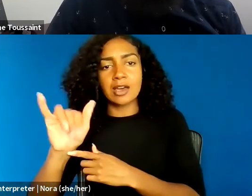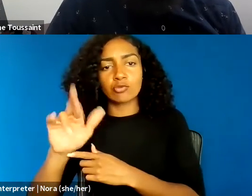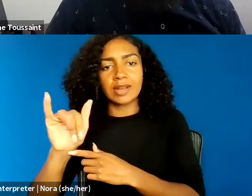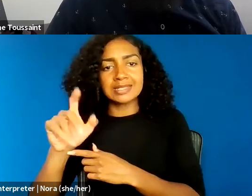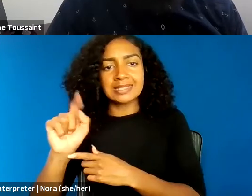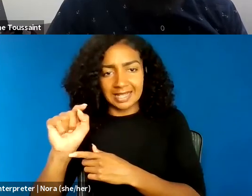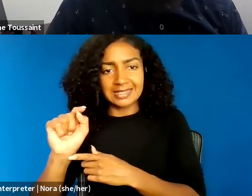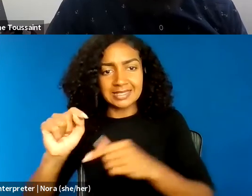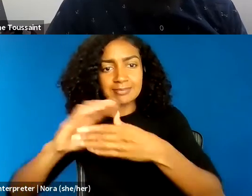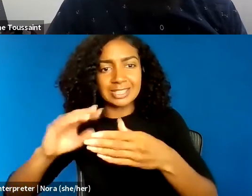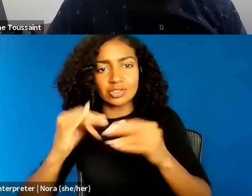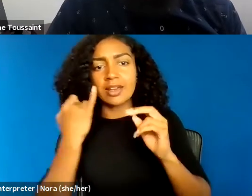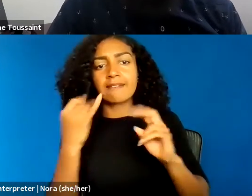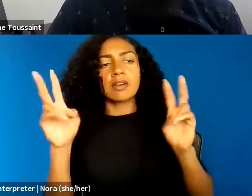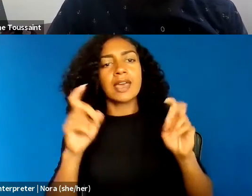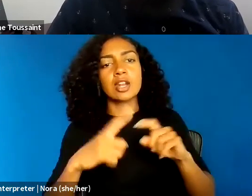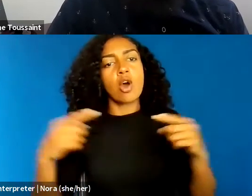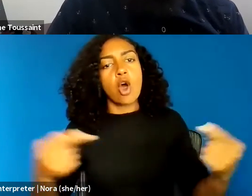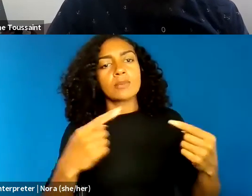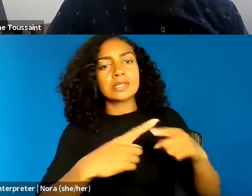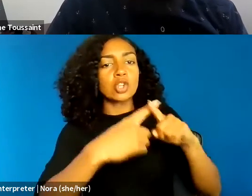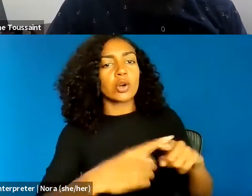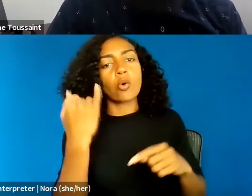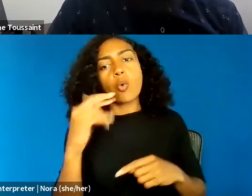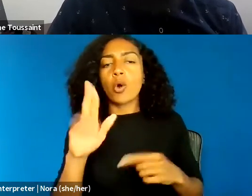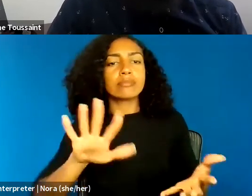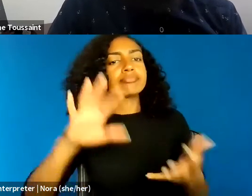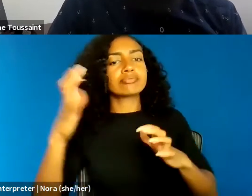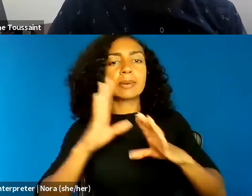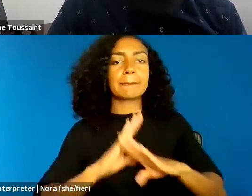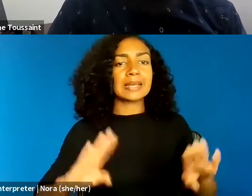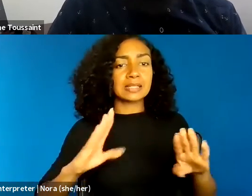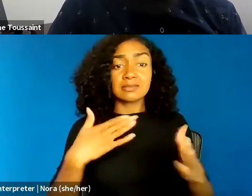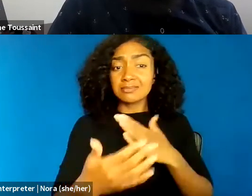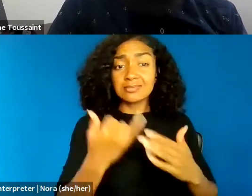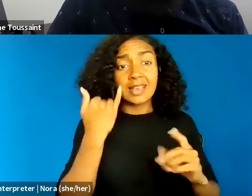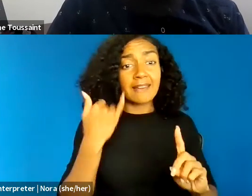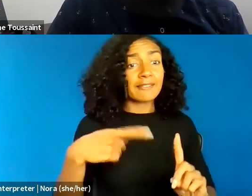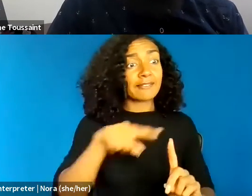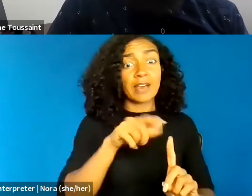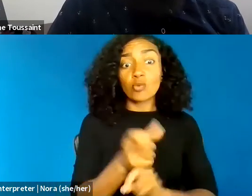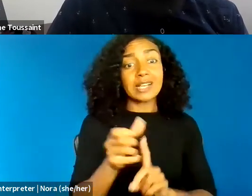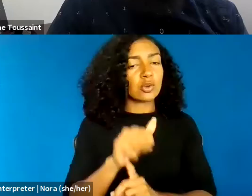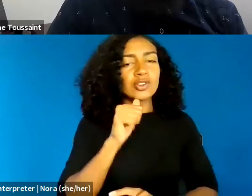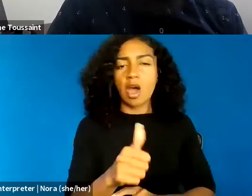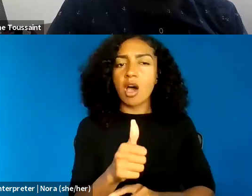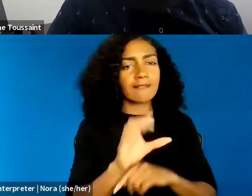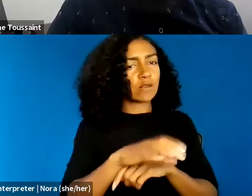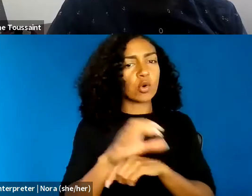and insights an immediate breach of the peace, even if such arrests are routinely unenforced by courts, constitute a culture of suppression